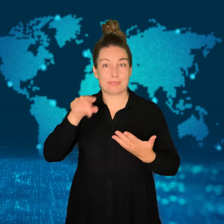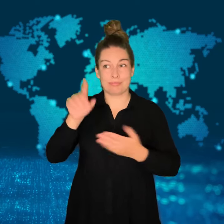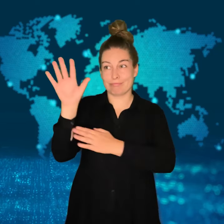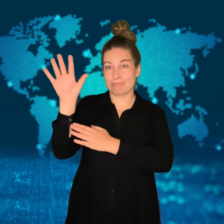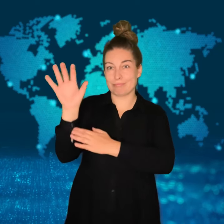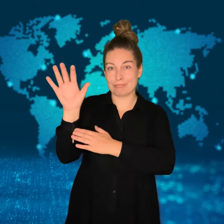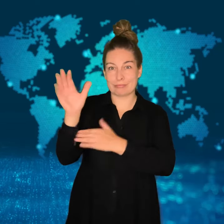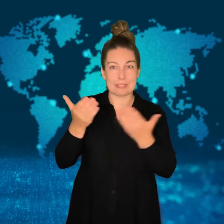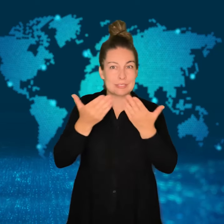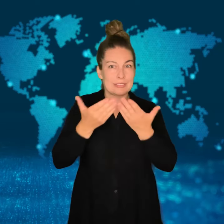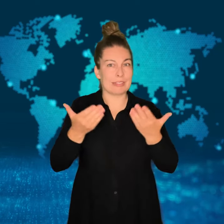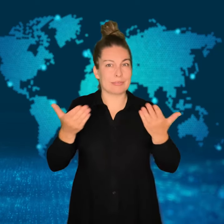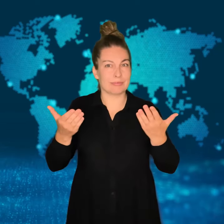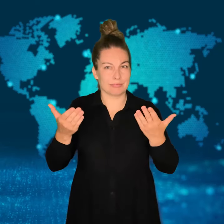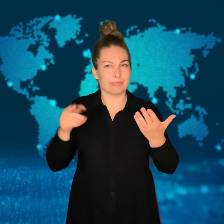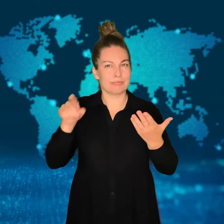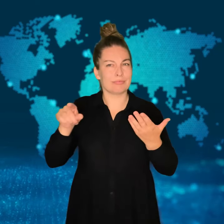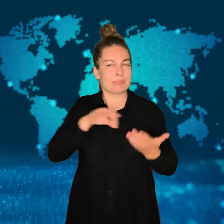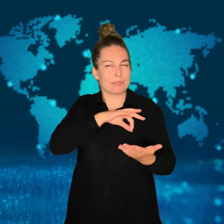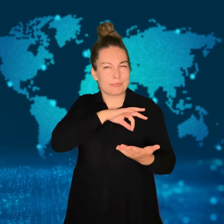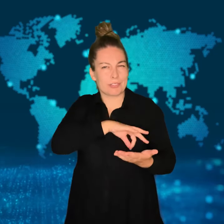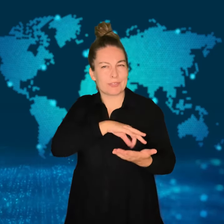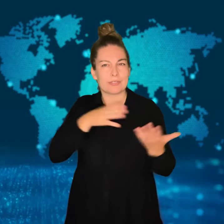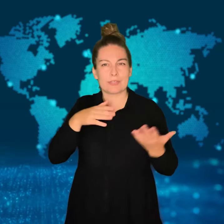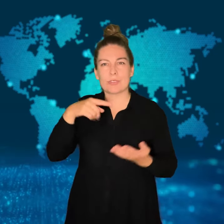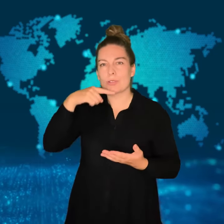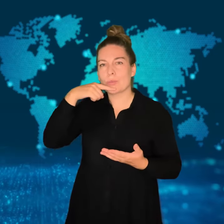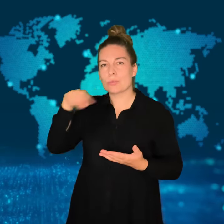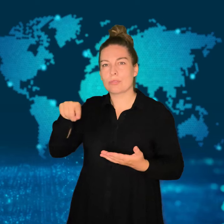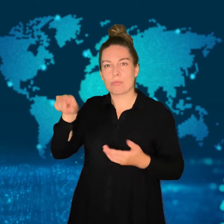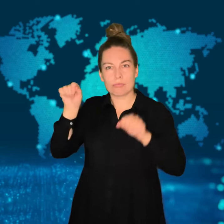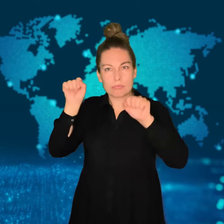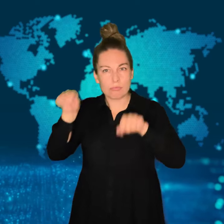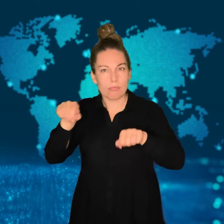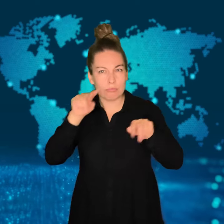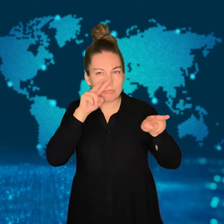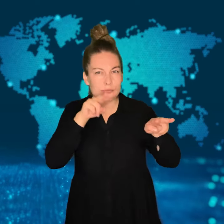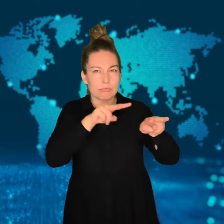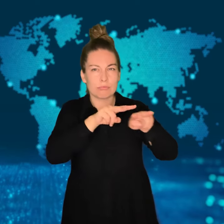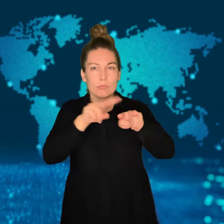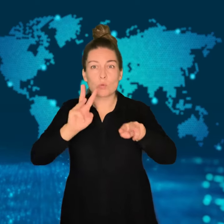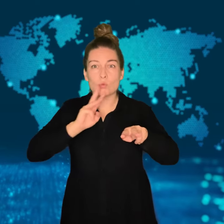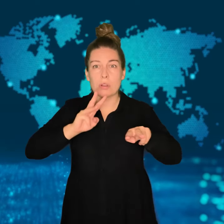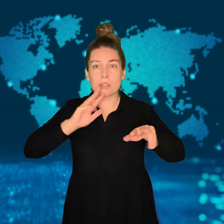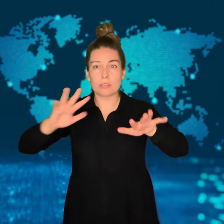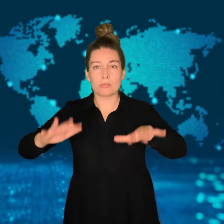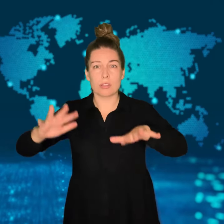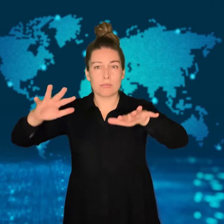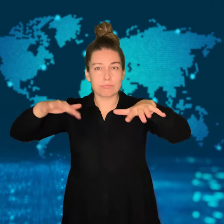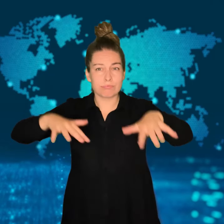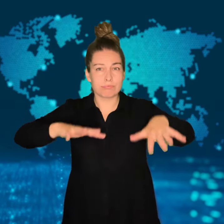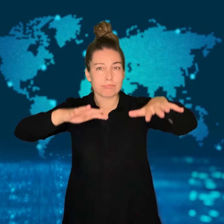Radar equipment that was used to monitor the Black Sea was removed.